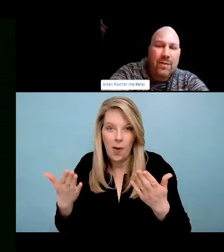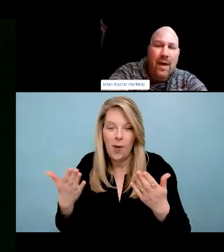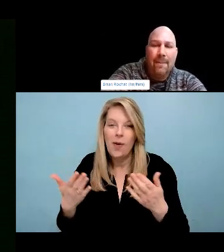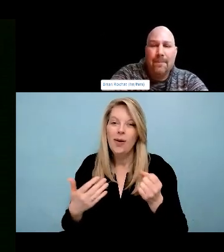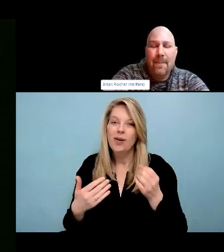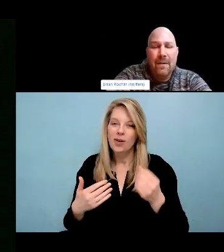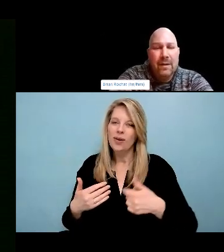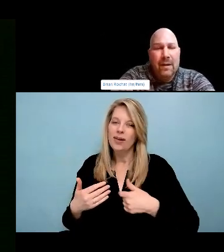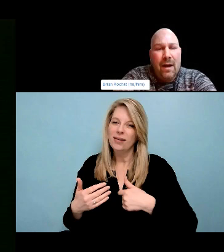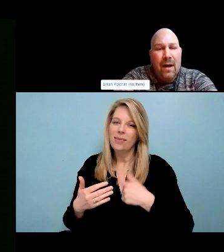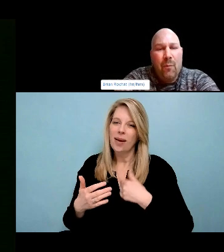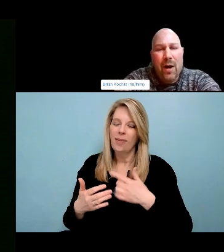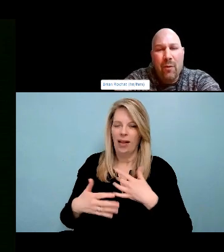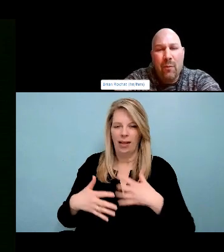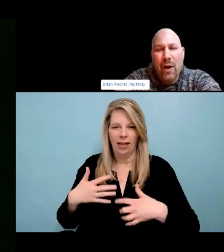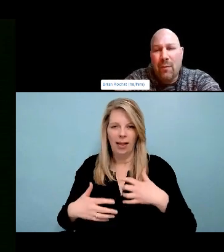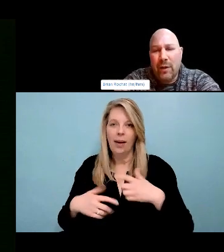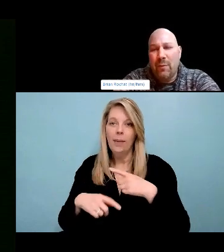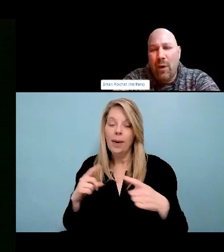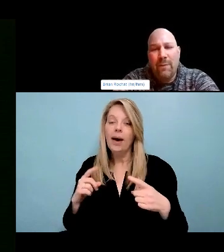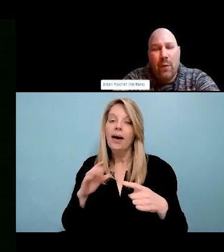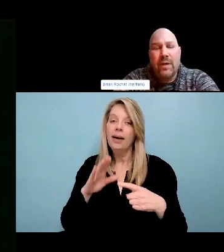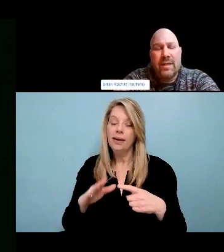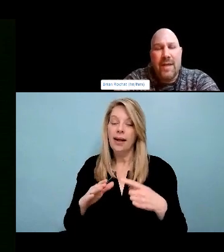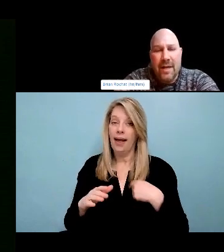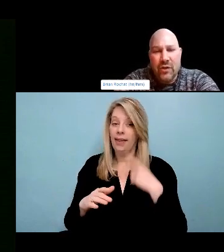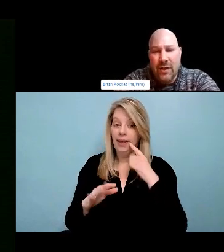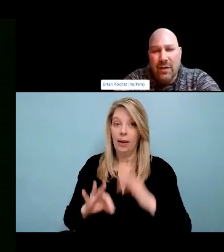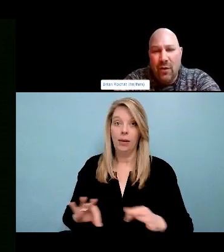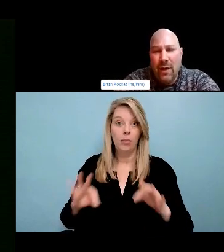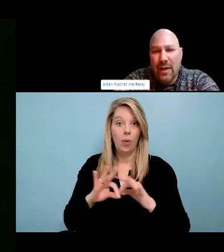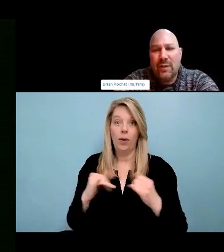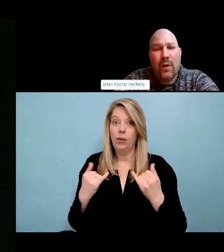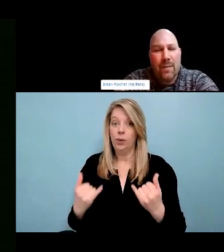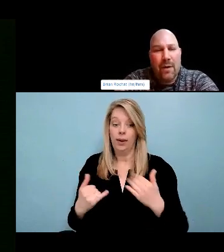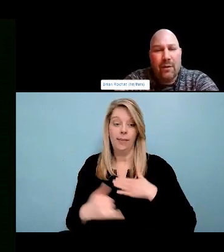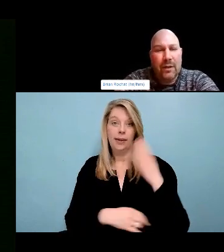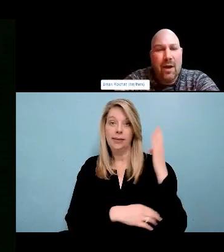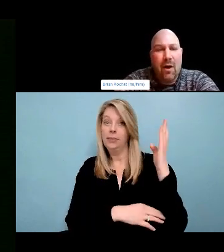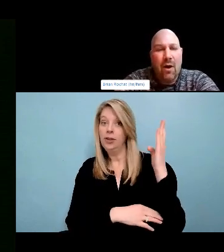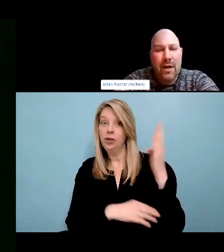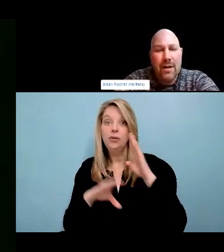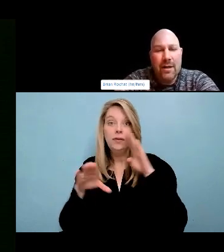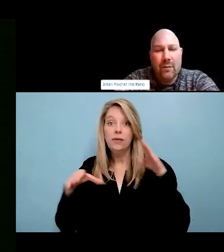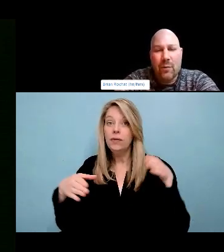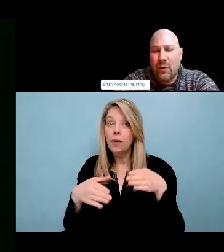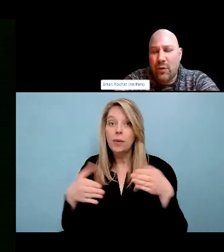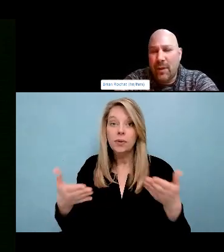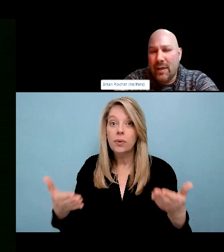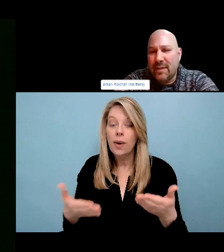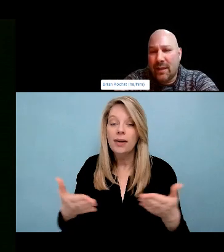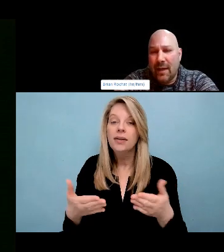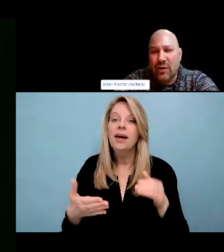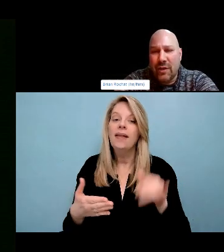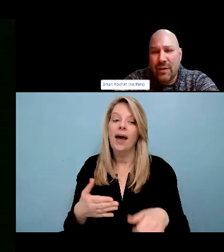And what we know is that those treaties have not been honored and as a result although